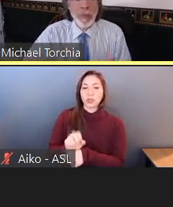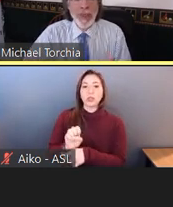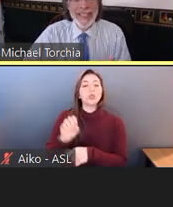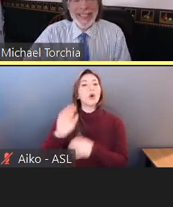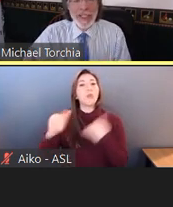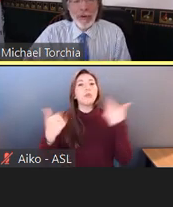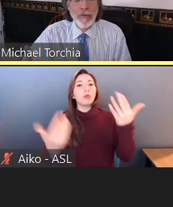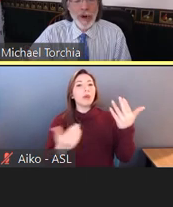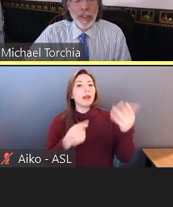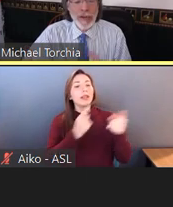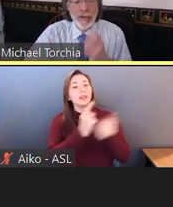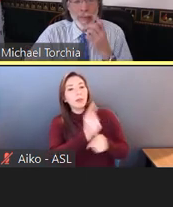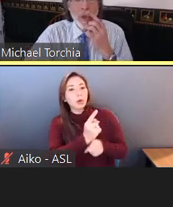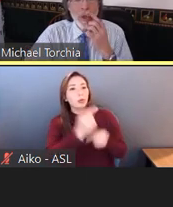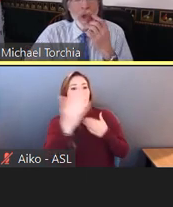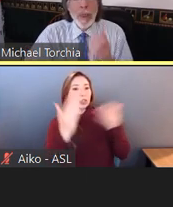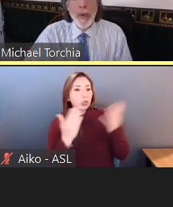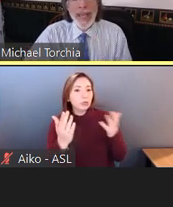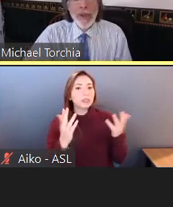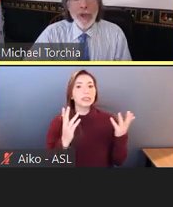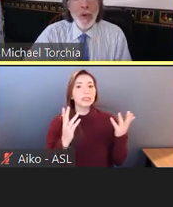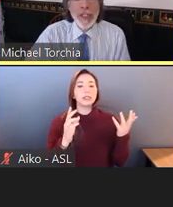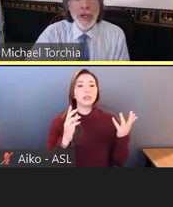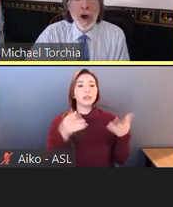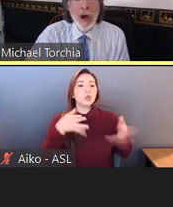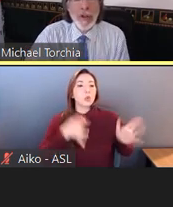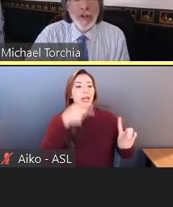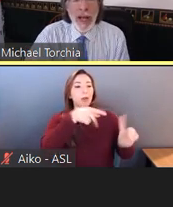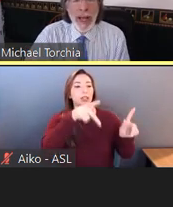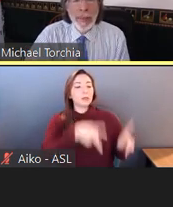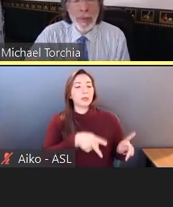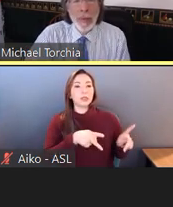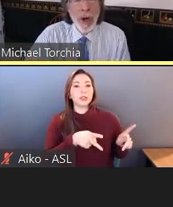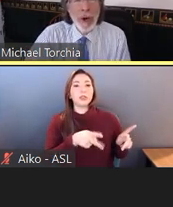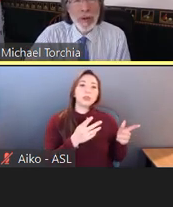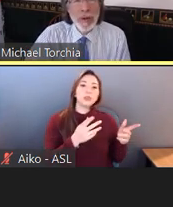the essential functions. We get the question all the time, well,